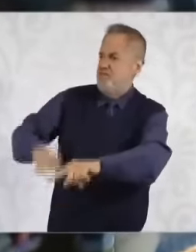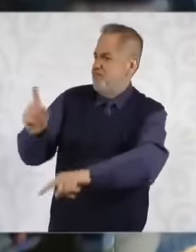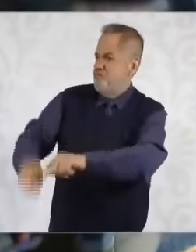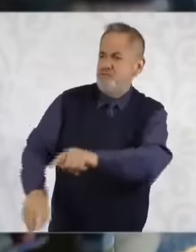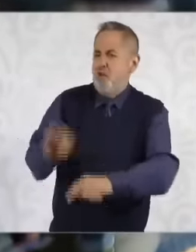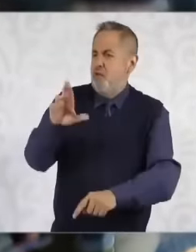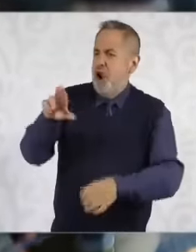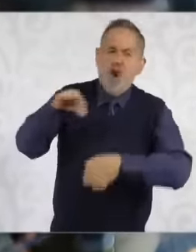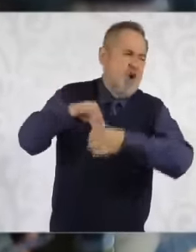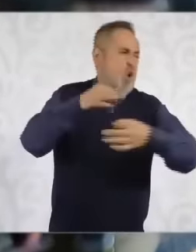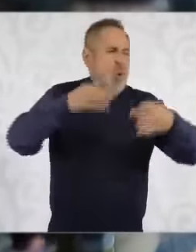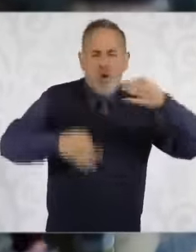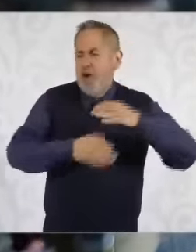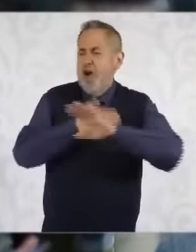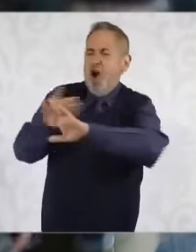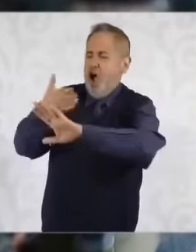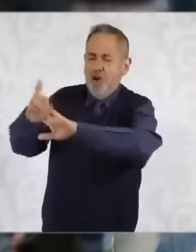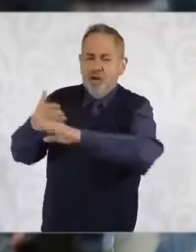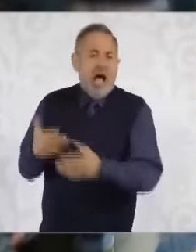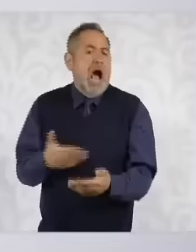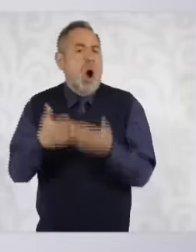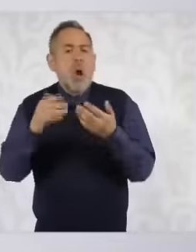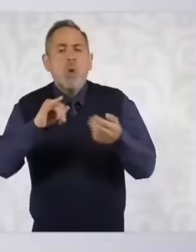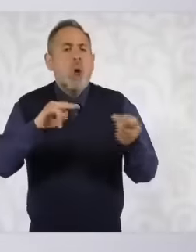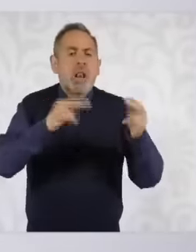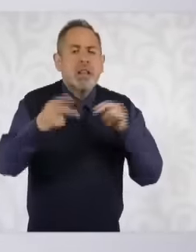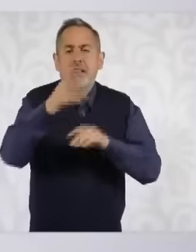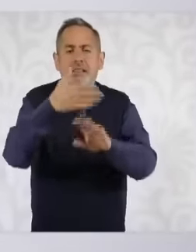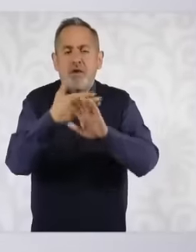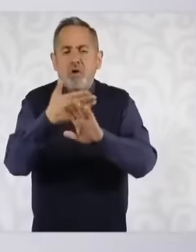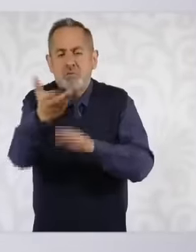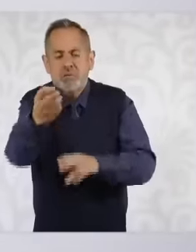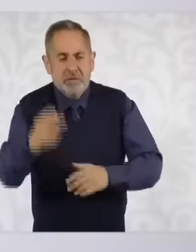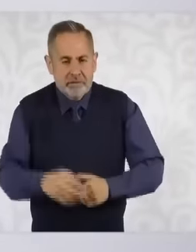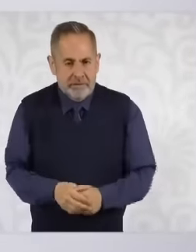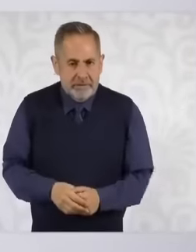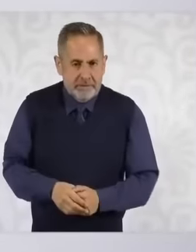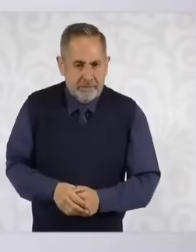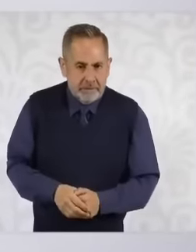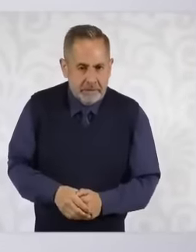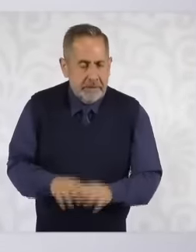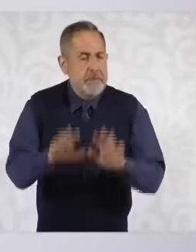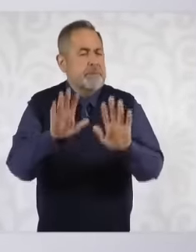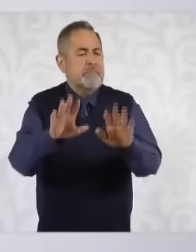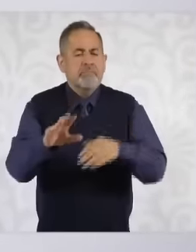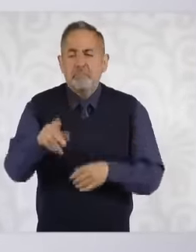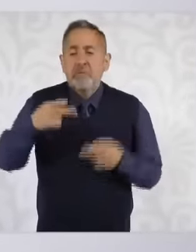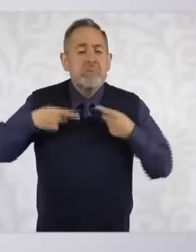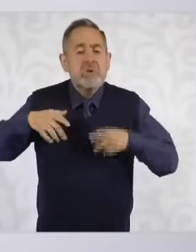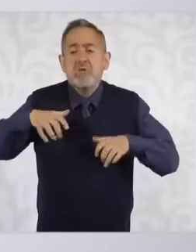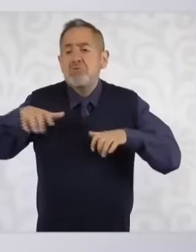weeks of being in charge of the power of Mexico, the people of Mexico elected us to serve the people